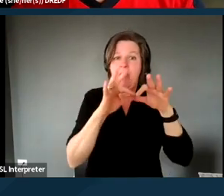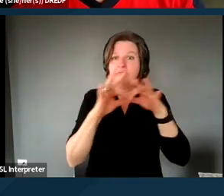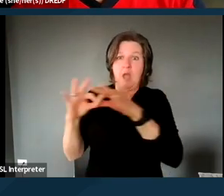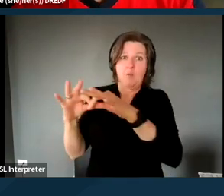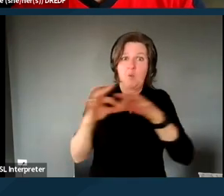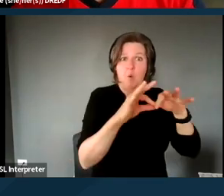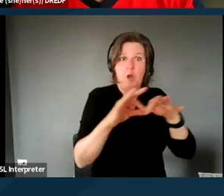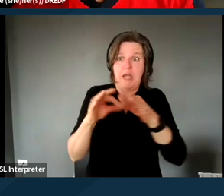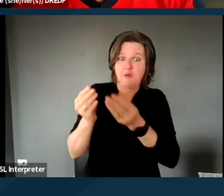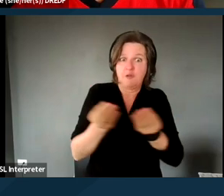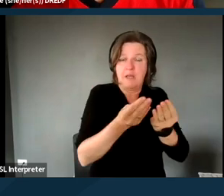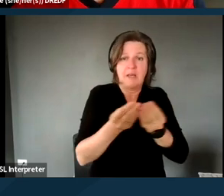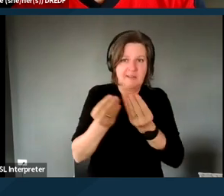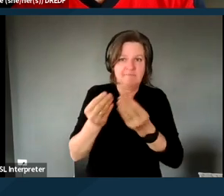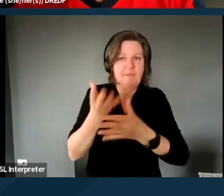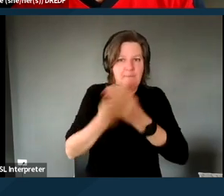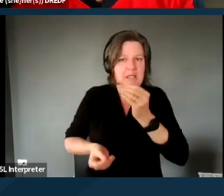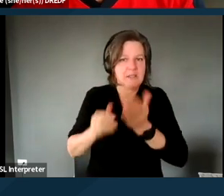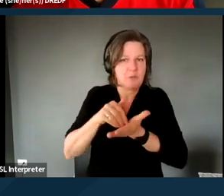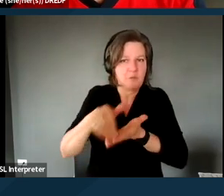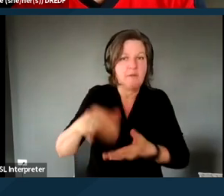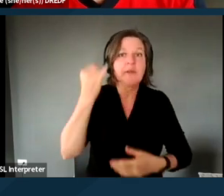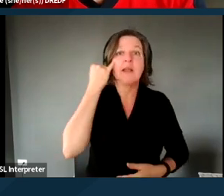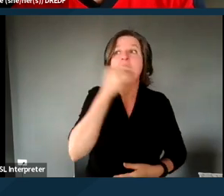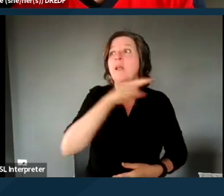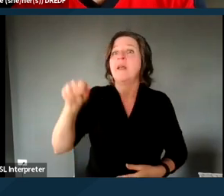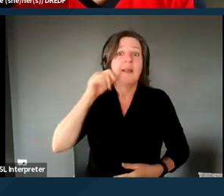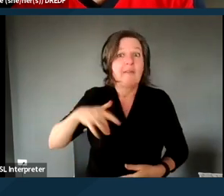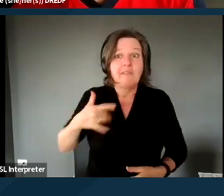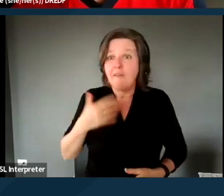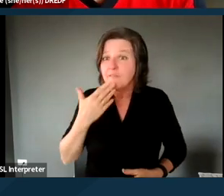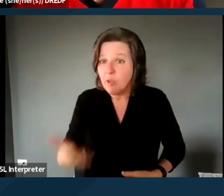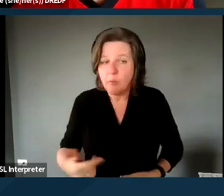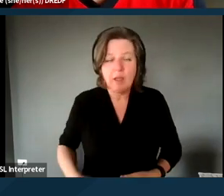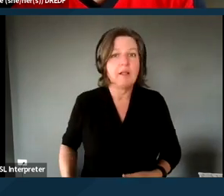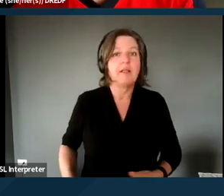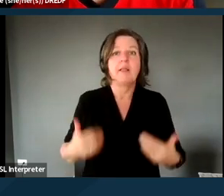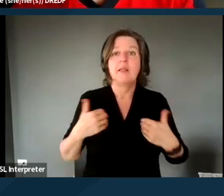and if you are not feeling well, if you are have no base, if there's no place you feel safe,